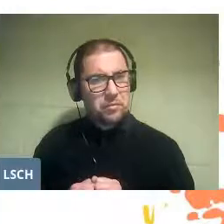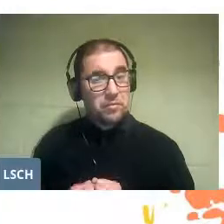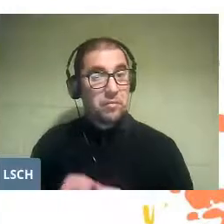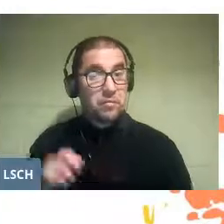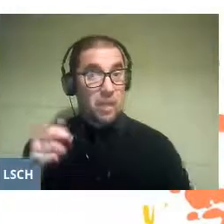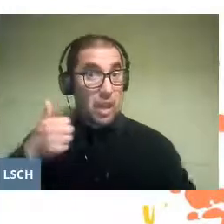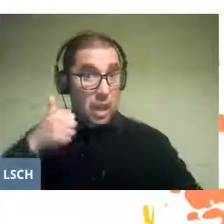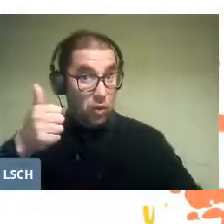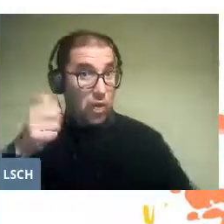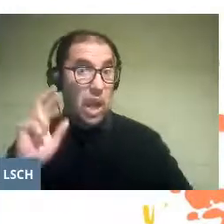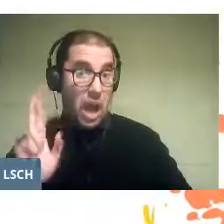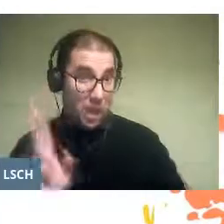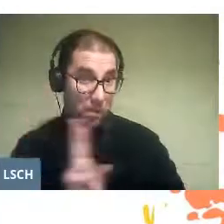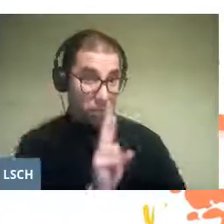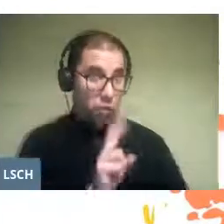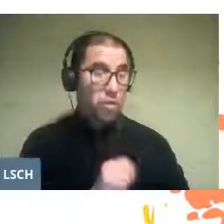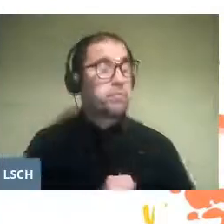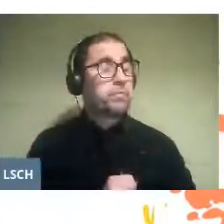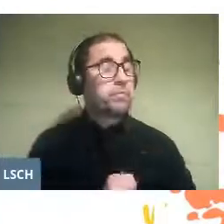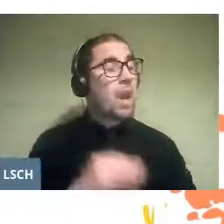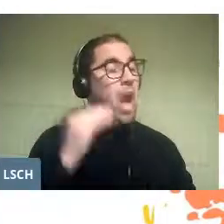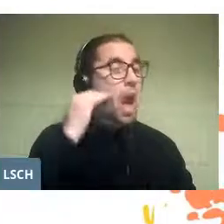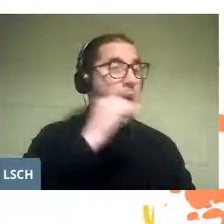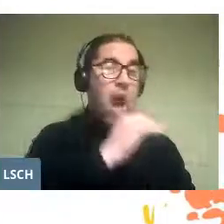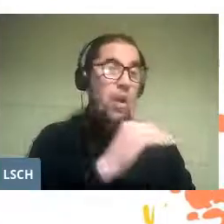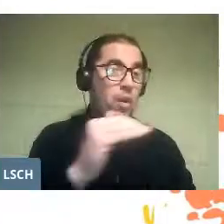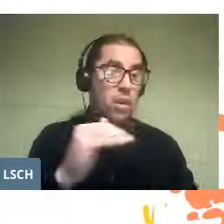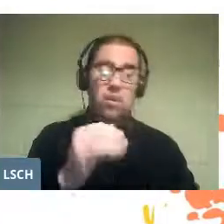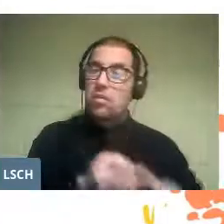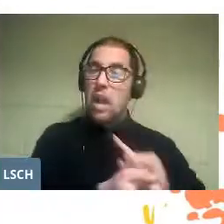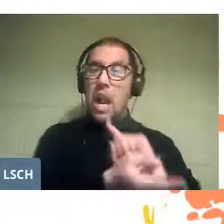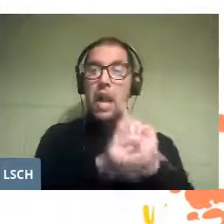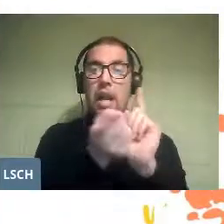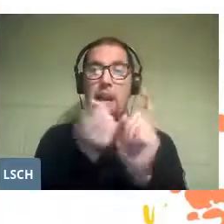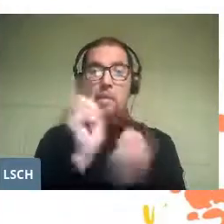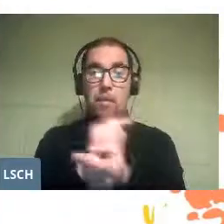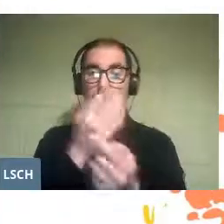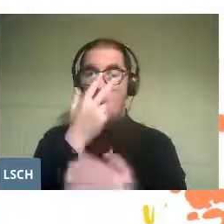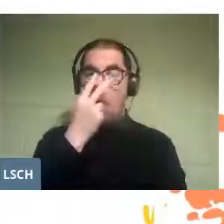She says, the children changed their vision of the arts,